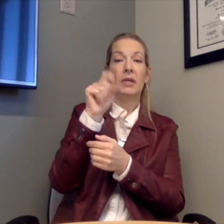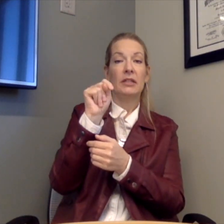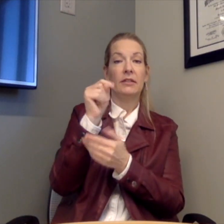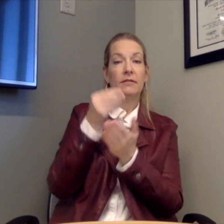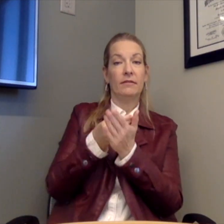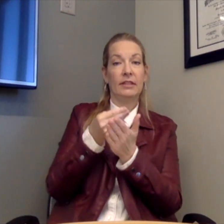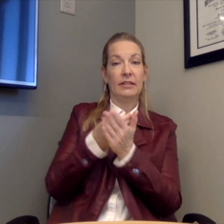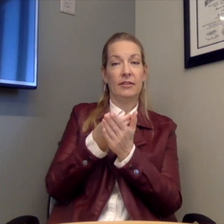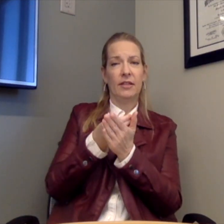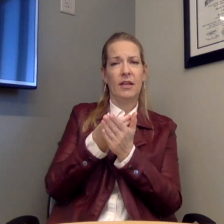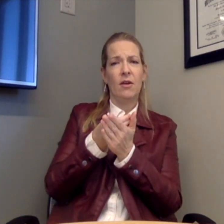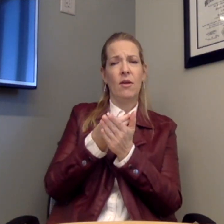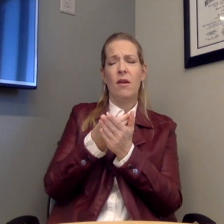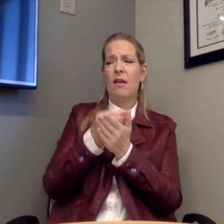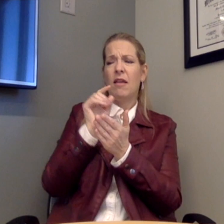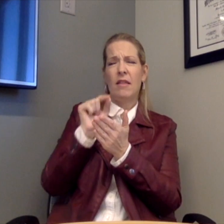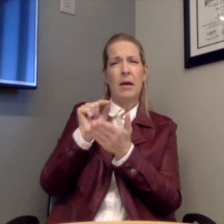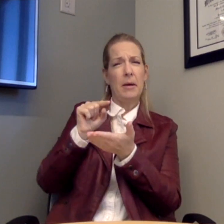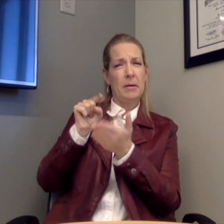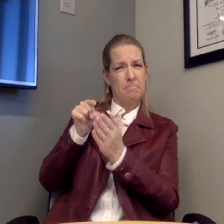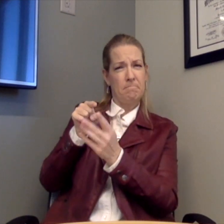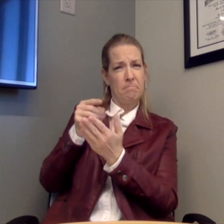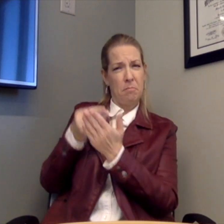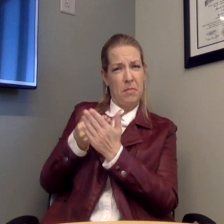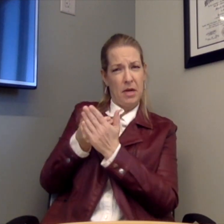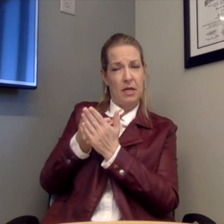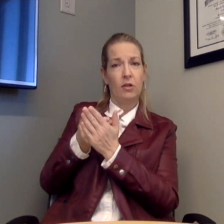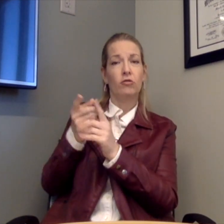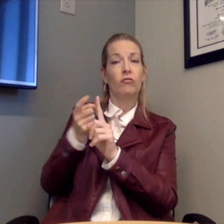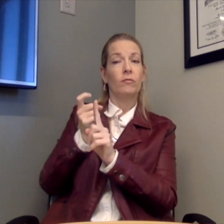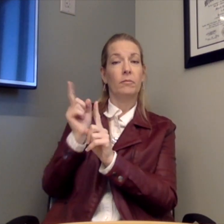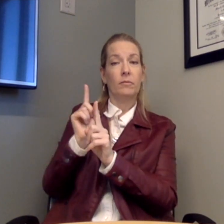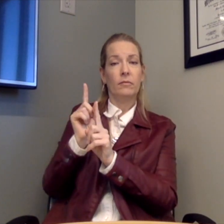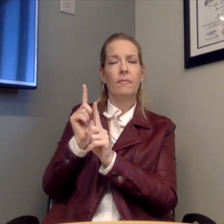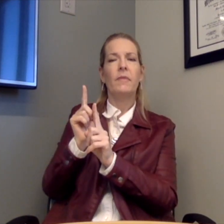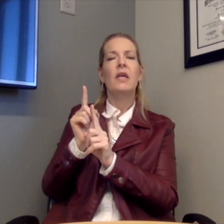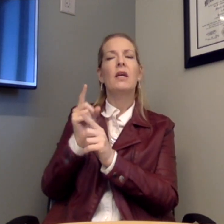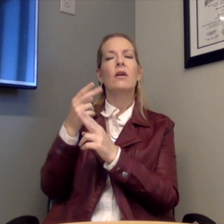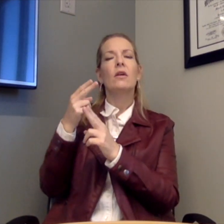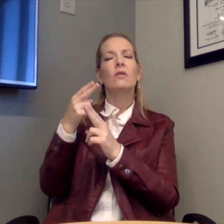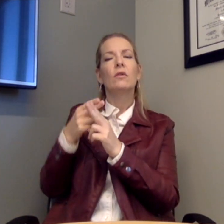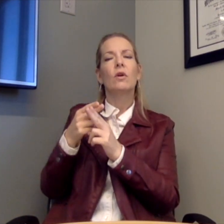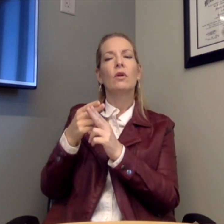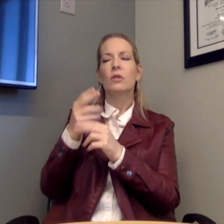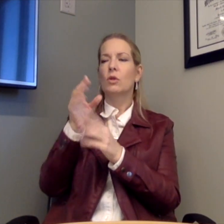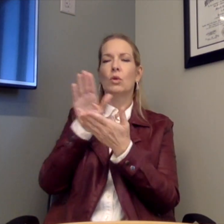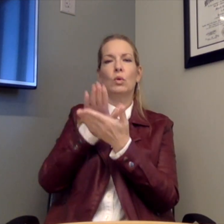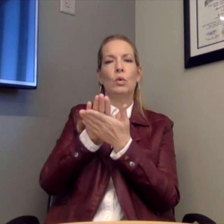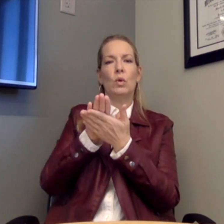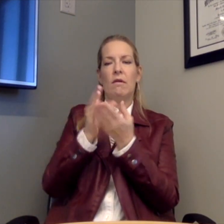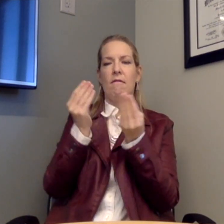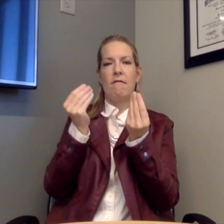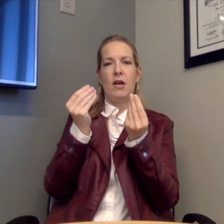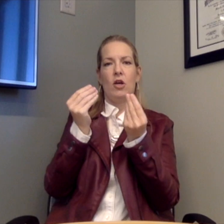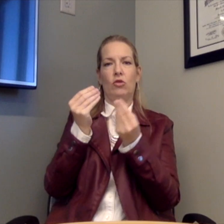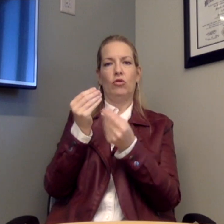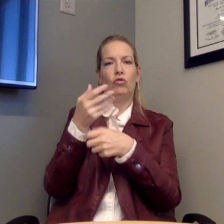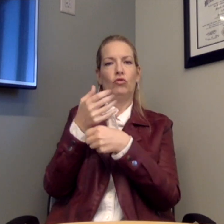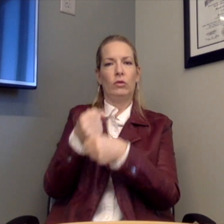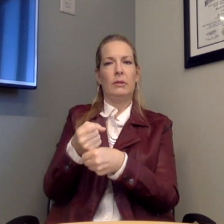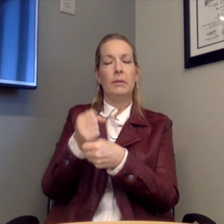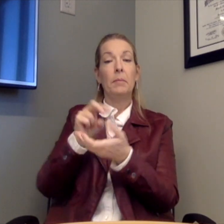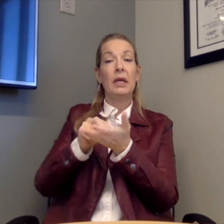enrichment funding. That money is from what's called the School Land Trust.